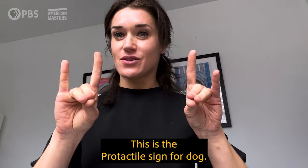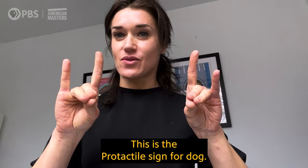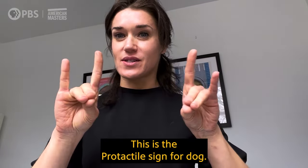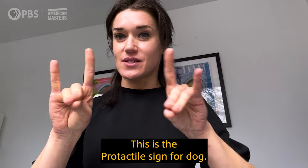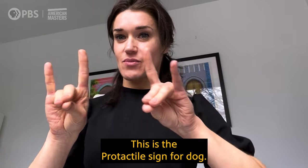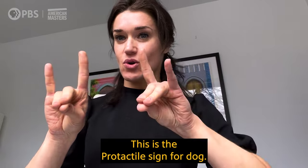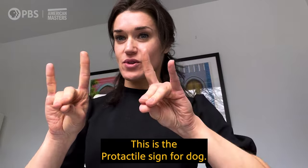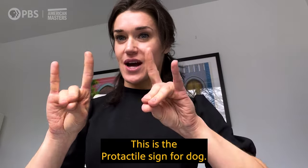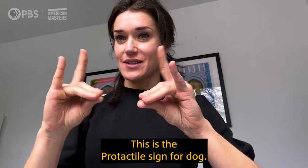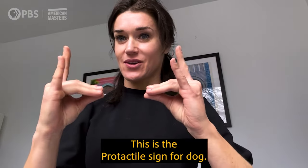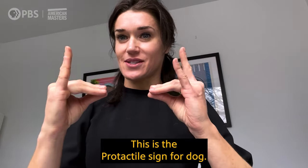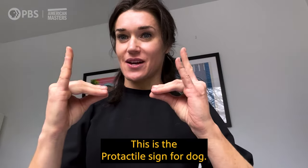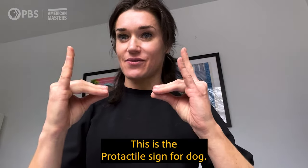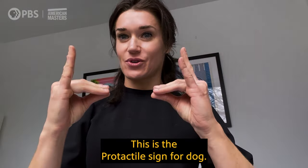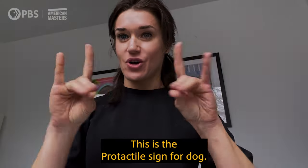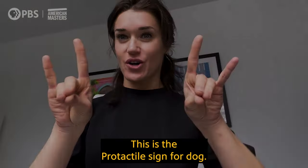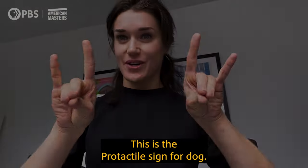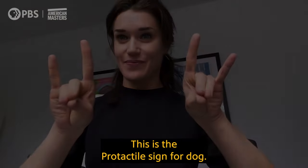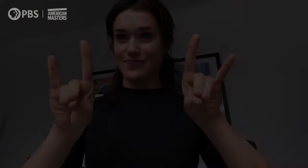This is the Protactile sign for dog.